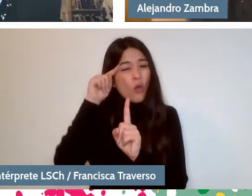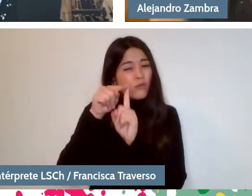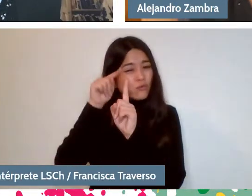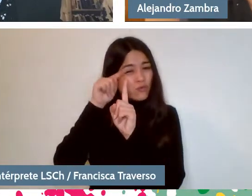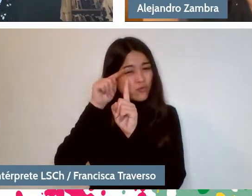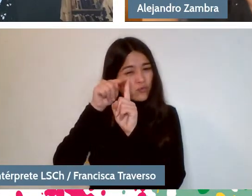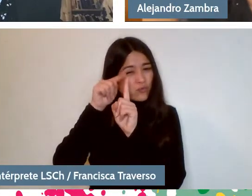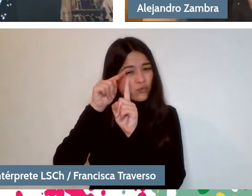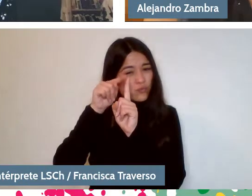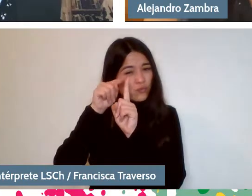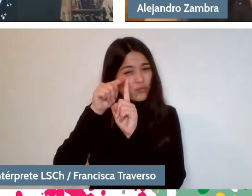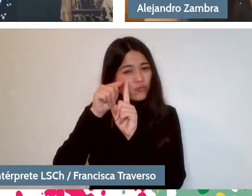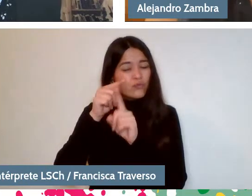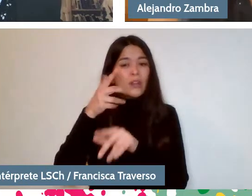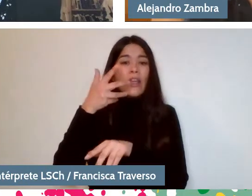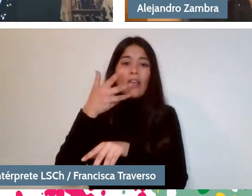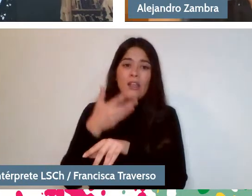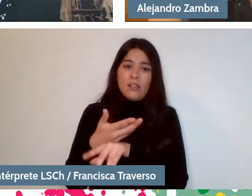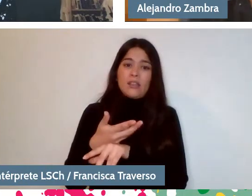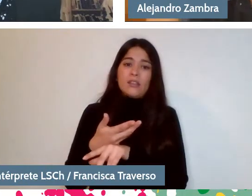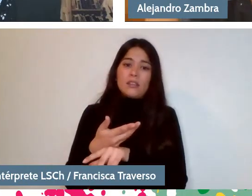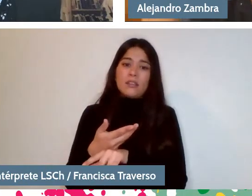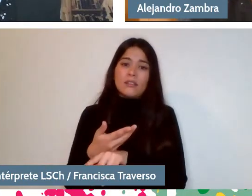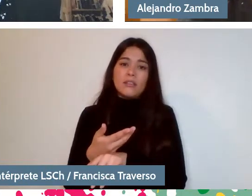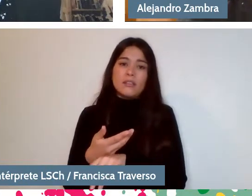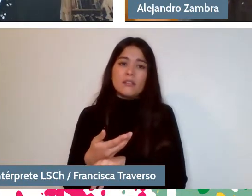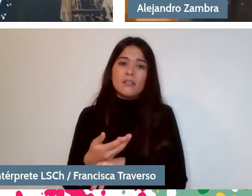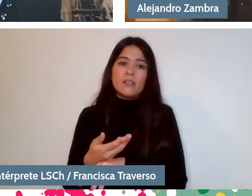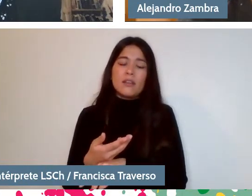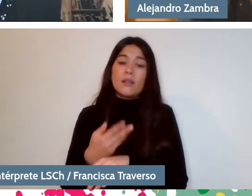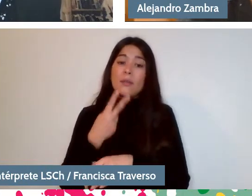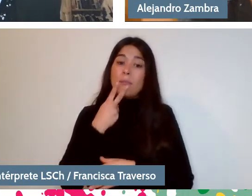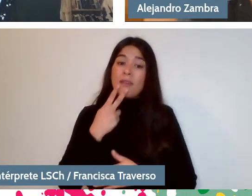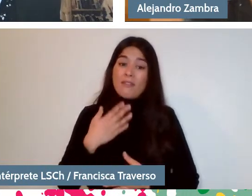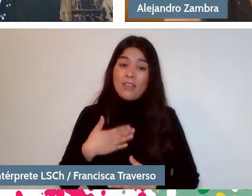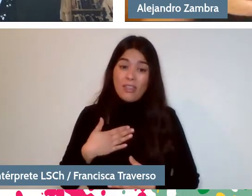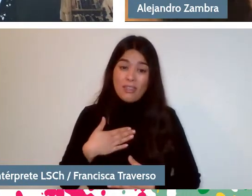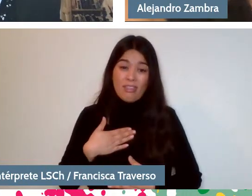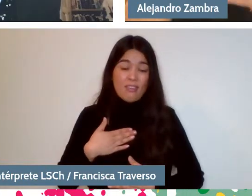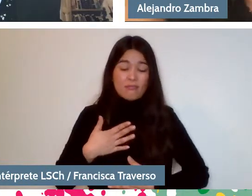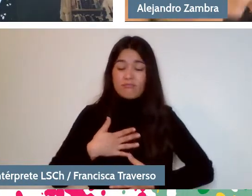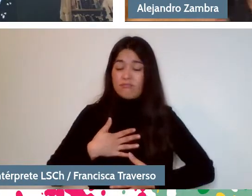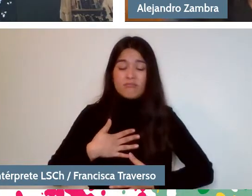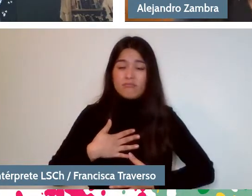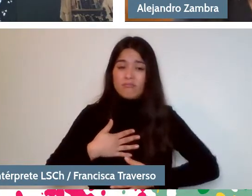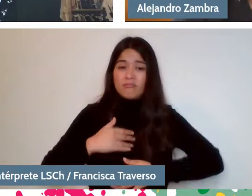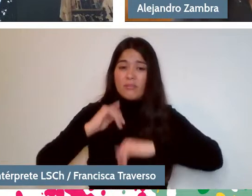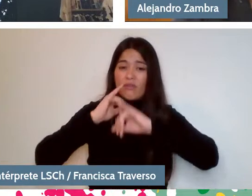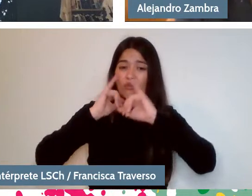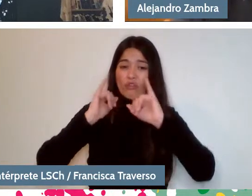it exists in life, in my life, in my way of trying to understand the world